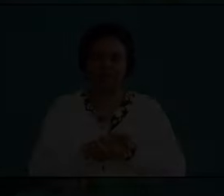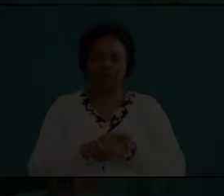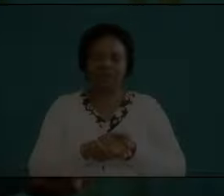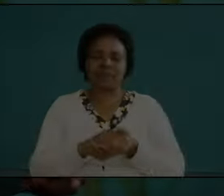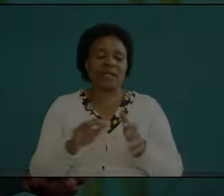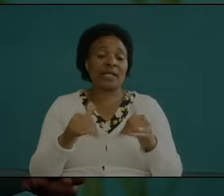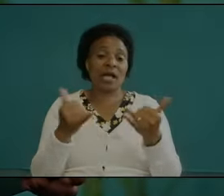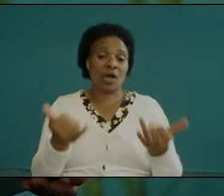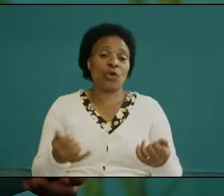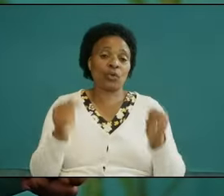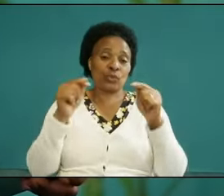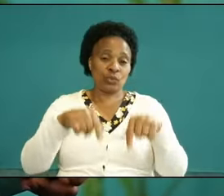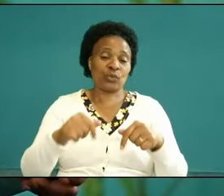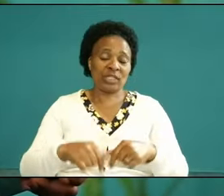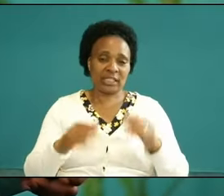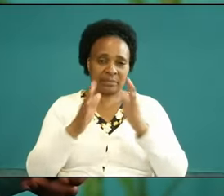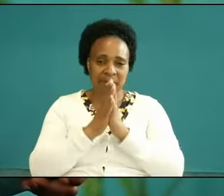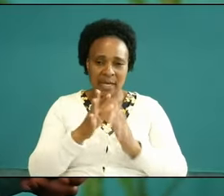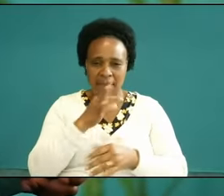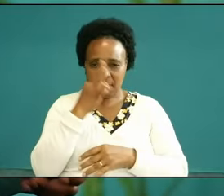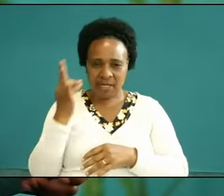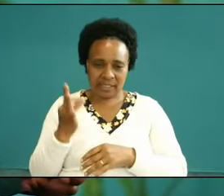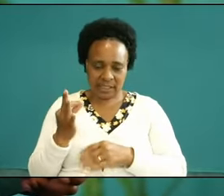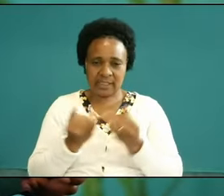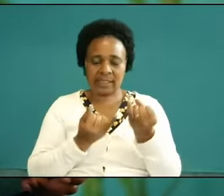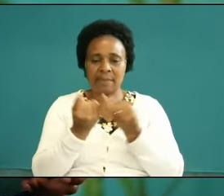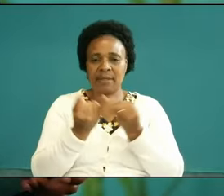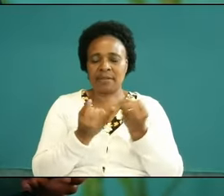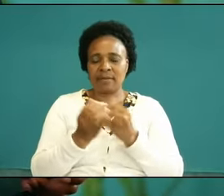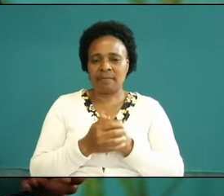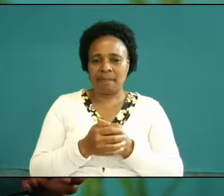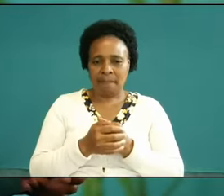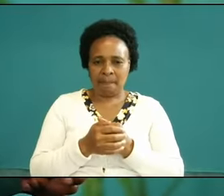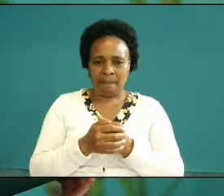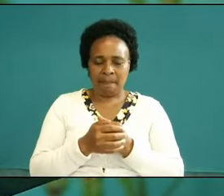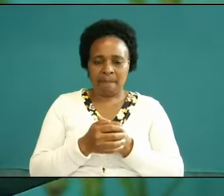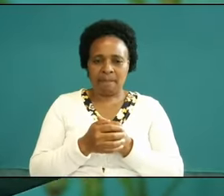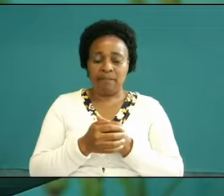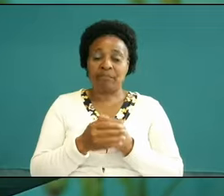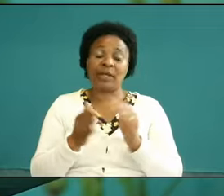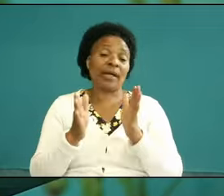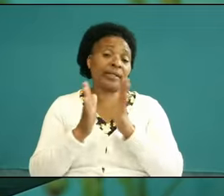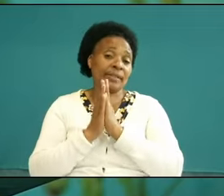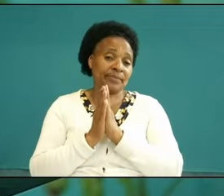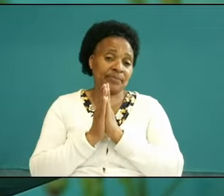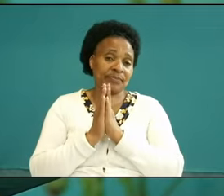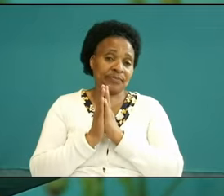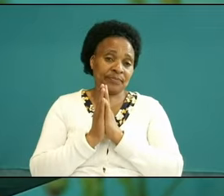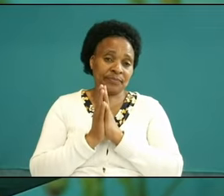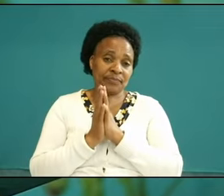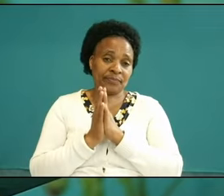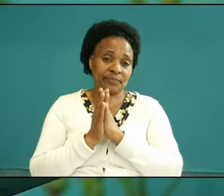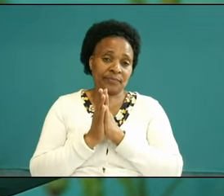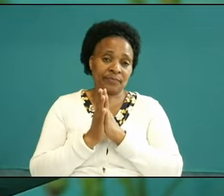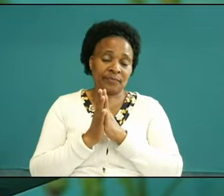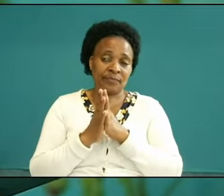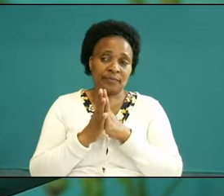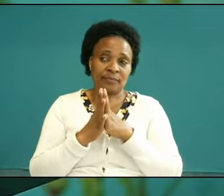now today is prayer and fasting Sabbath and um